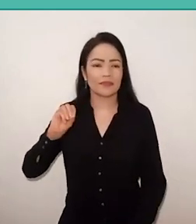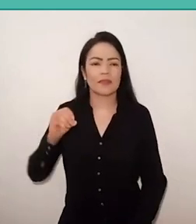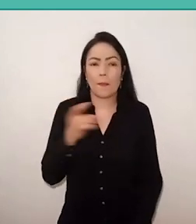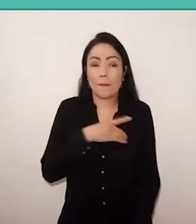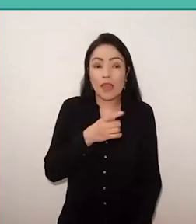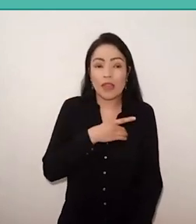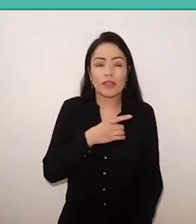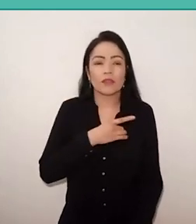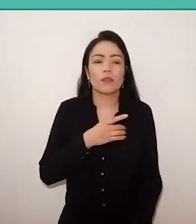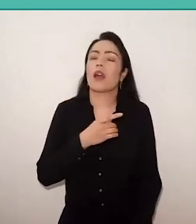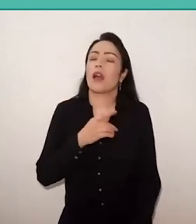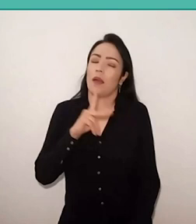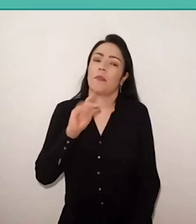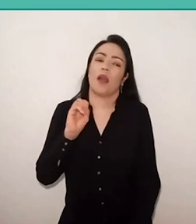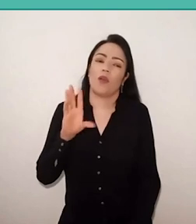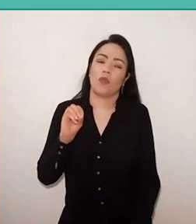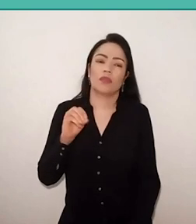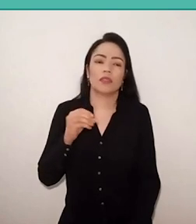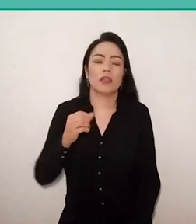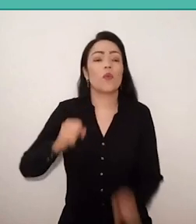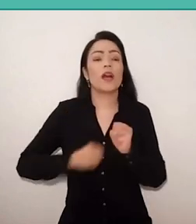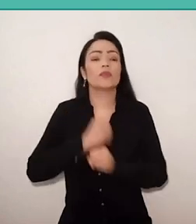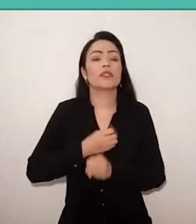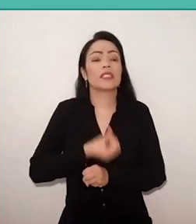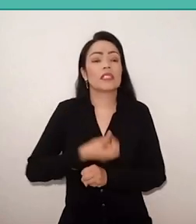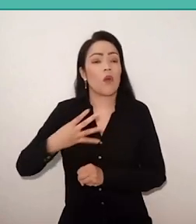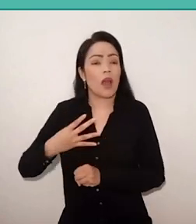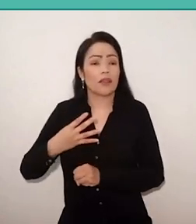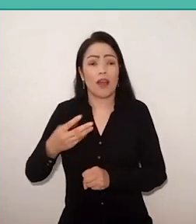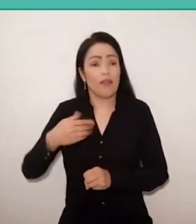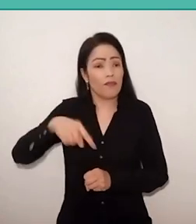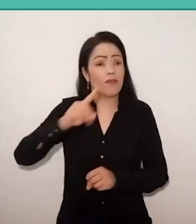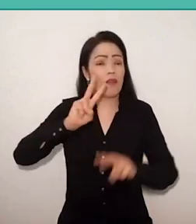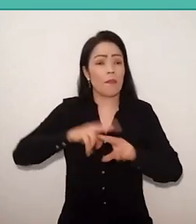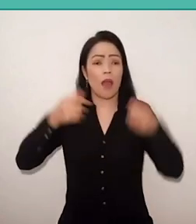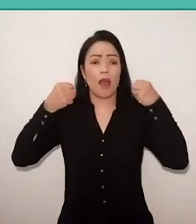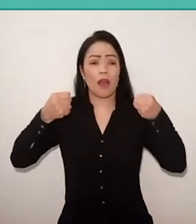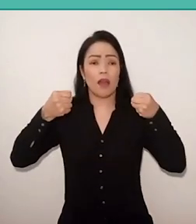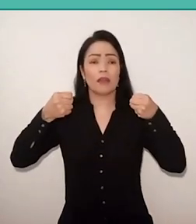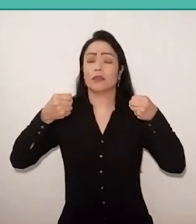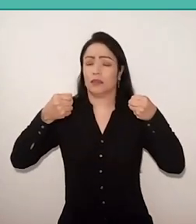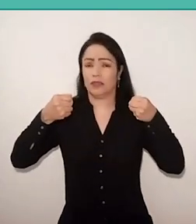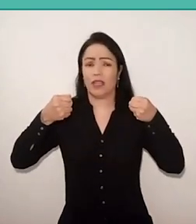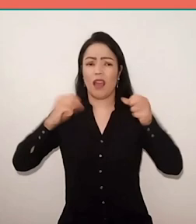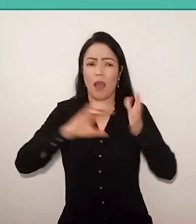Paulo Freire, in 1964, was one of the first to be arrested, he wasn't linked to any left party at the time,